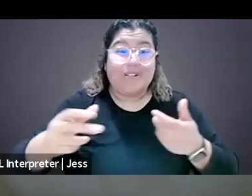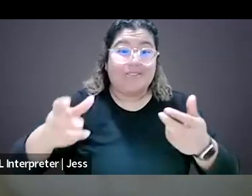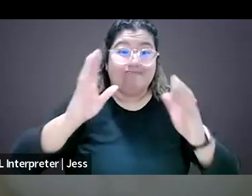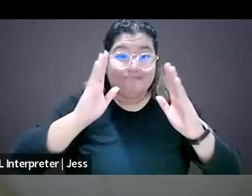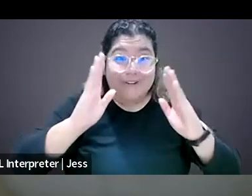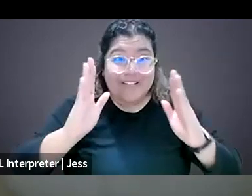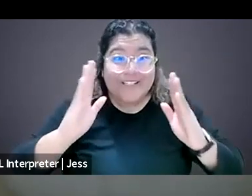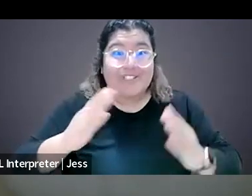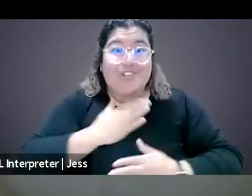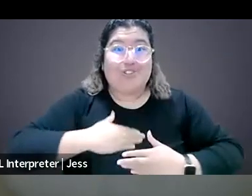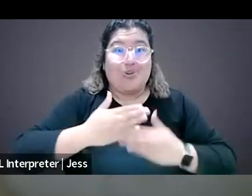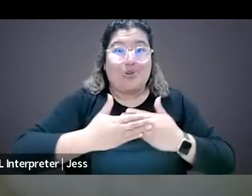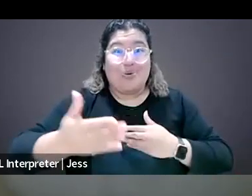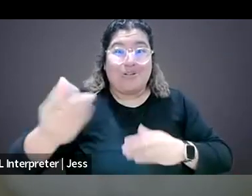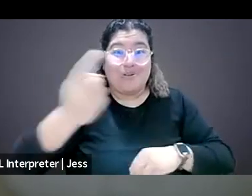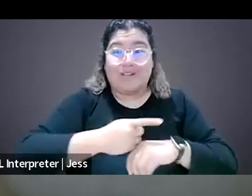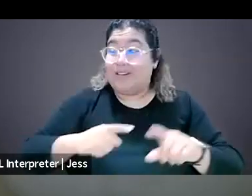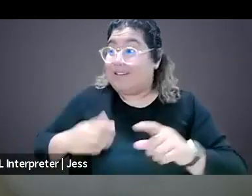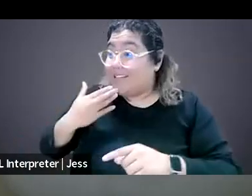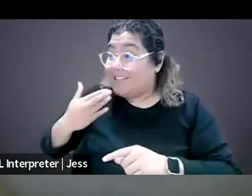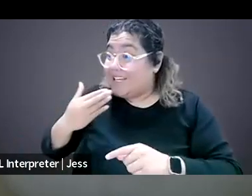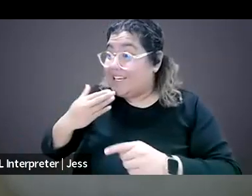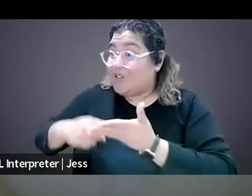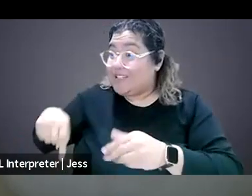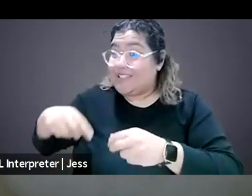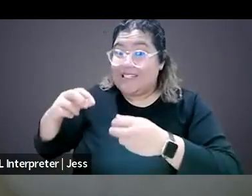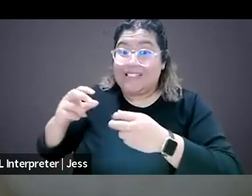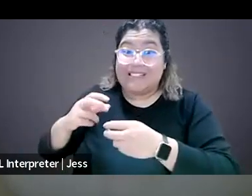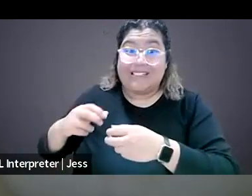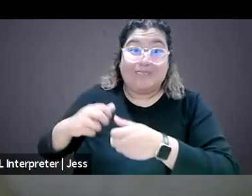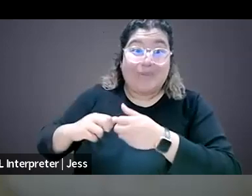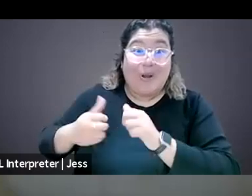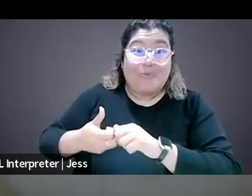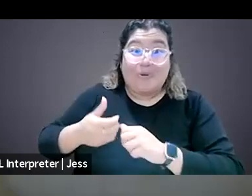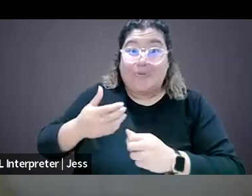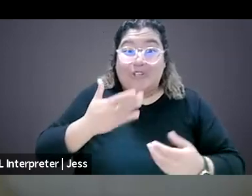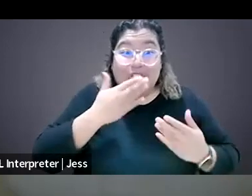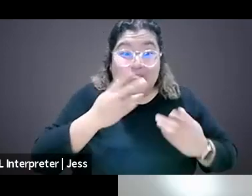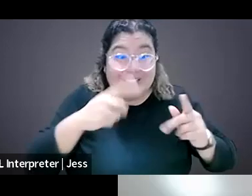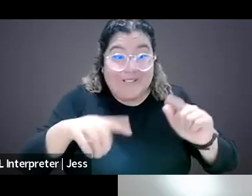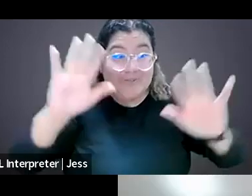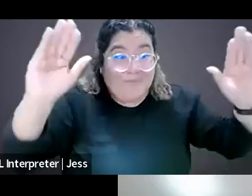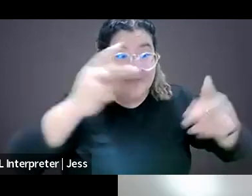Thank you for covering this issue. [Jeje] Thank you so much. Nice to see everybody, have a great day. Bye. - Bye.